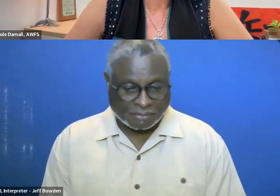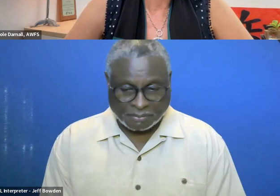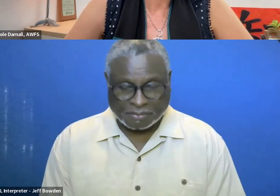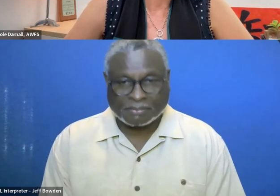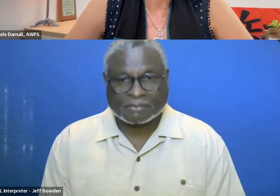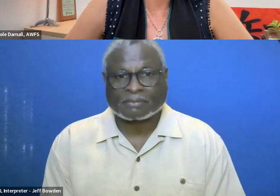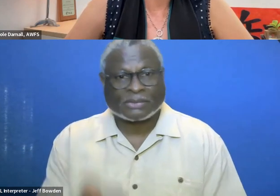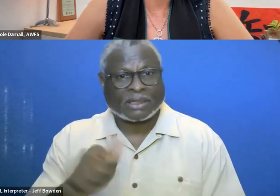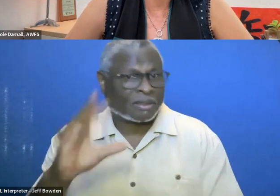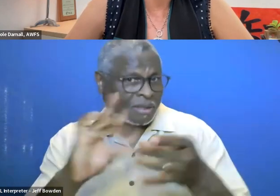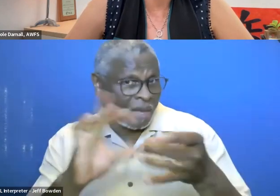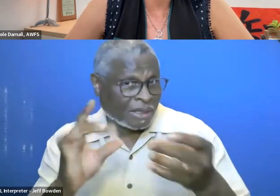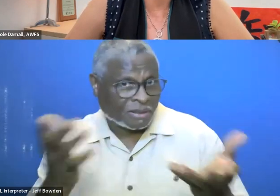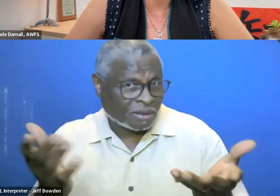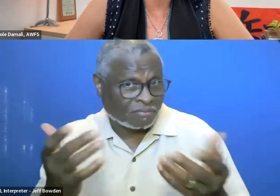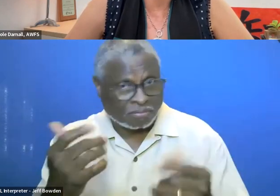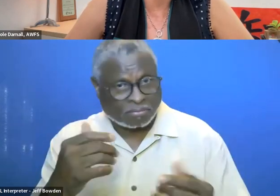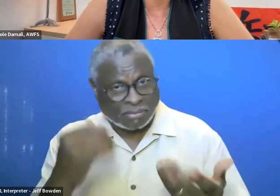Any comments or observations that you would like to share?